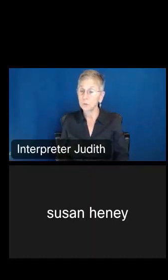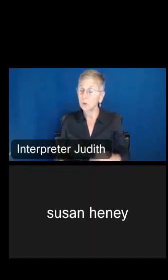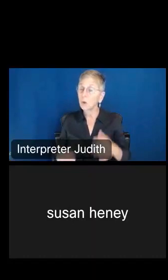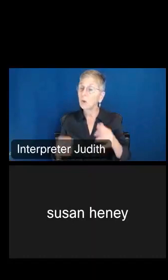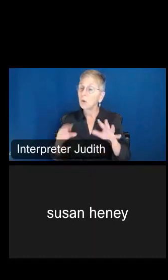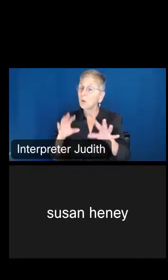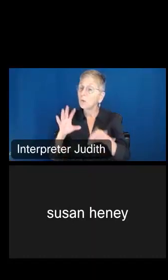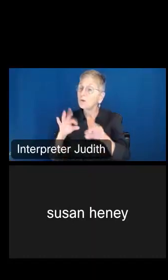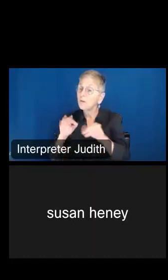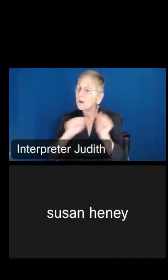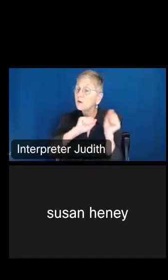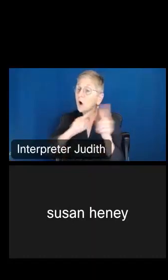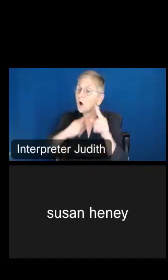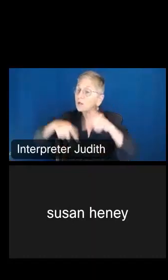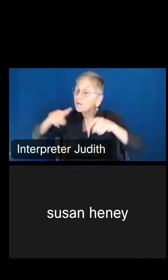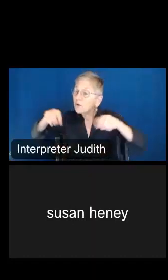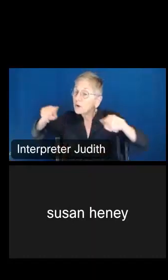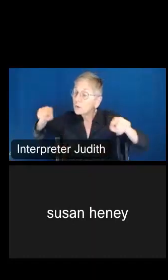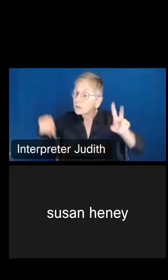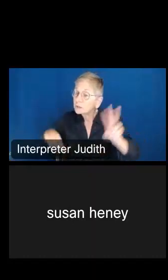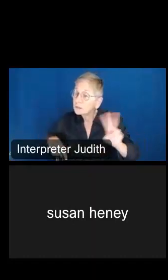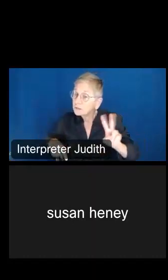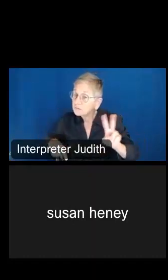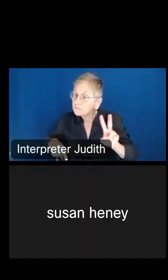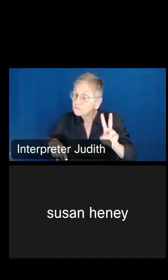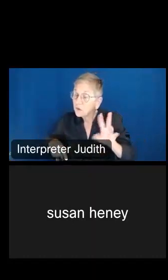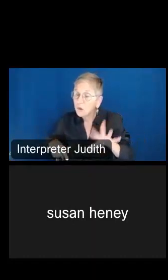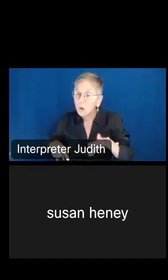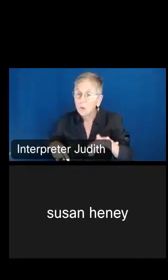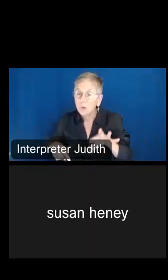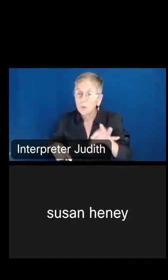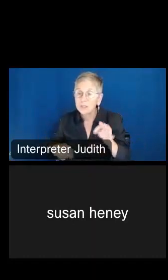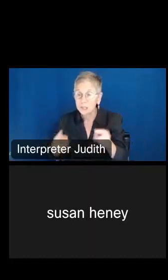will start out by looking at two of them. We will look at disability and we will look